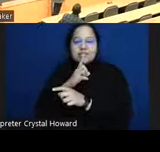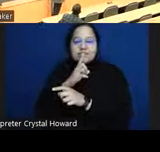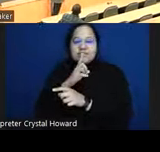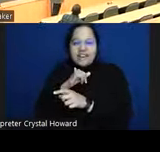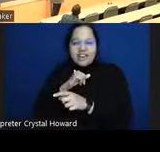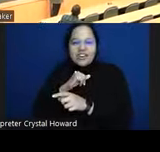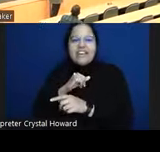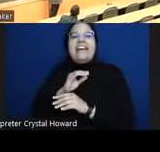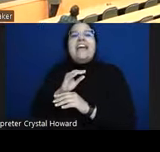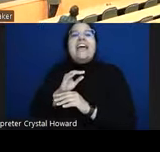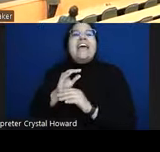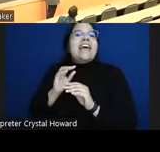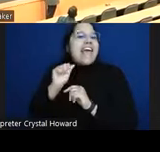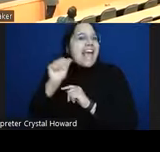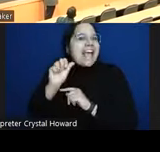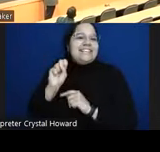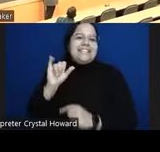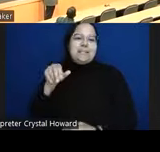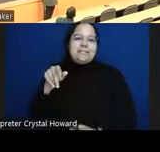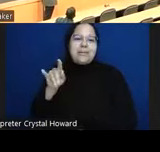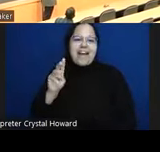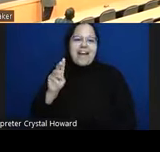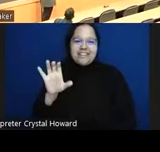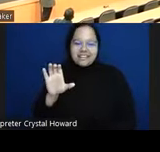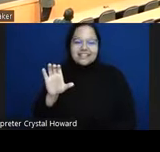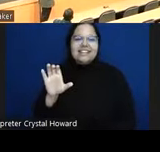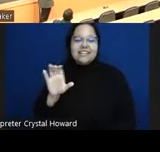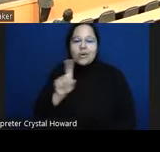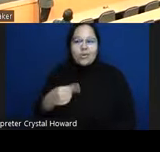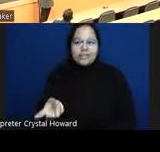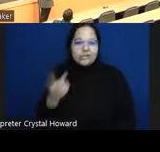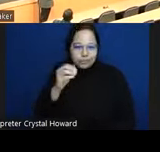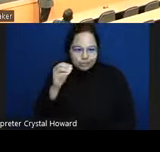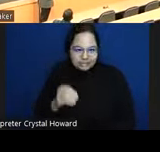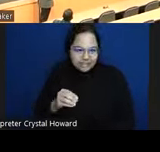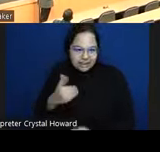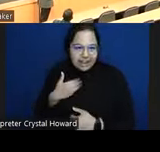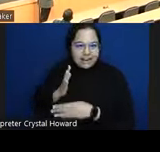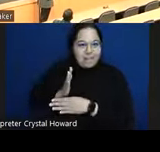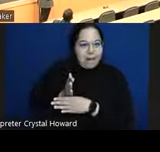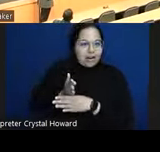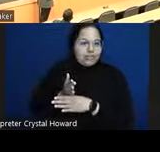I mean only 2% of them had moderate symptoms that were positive negative or disorganized um